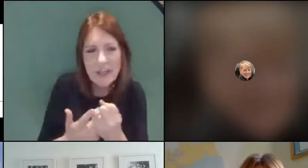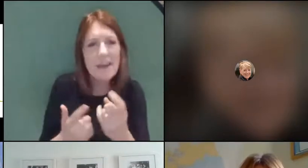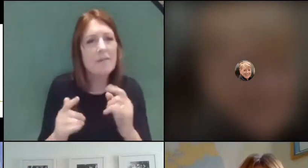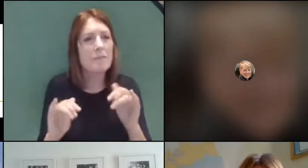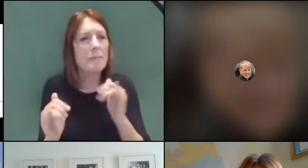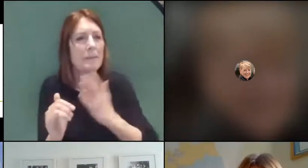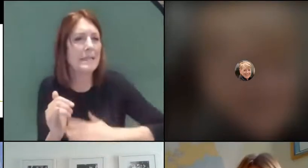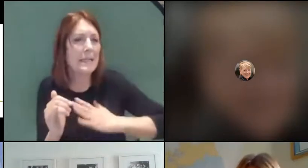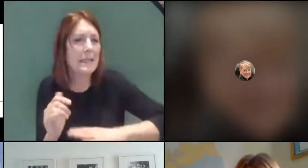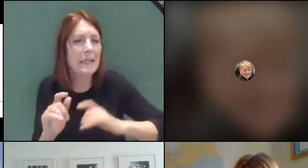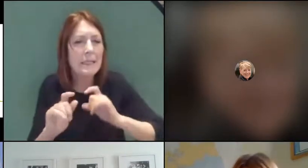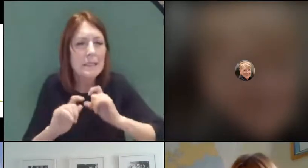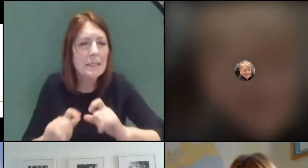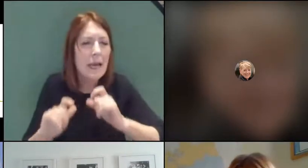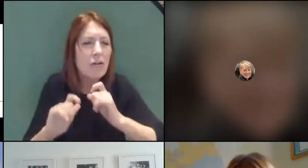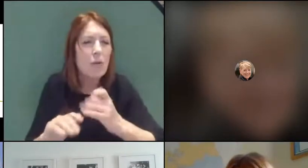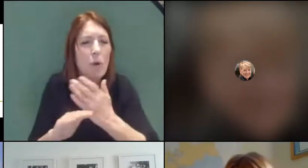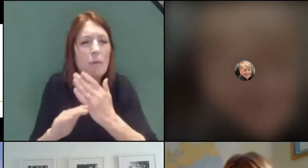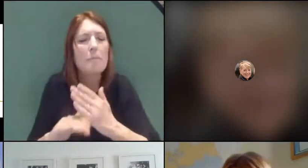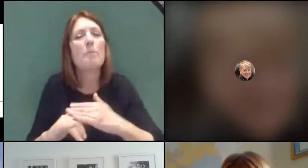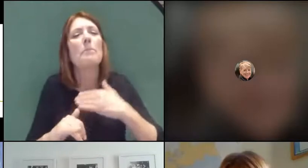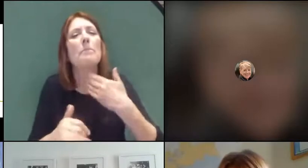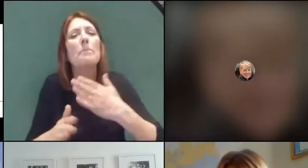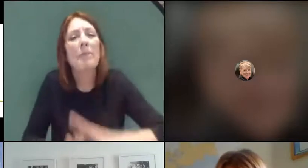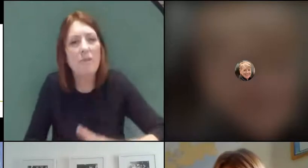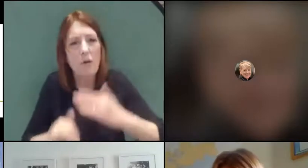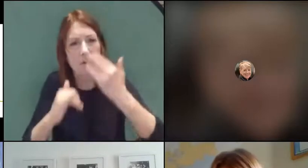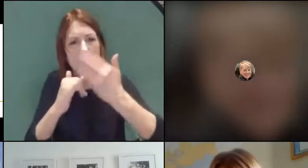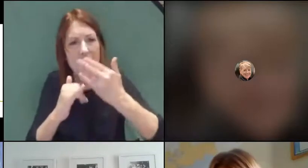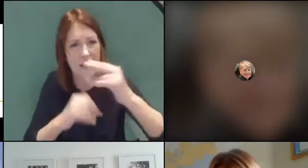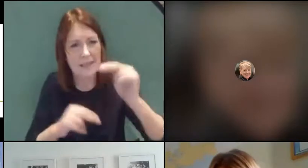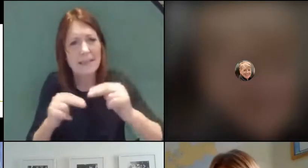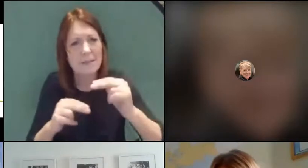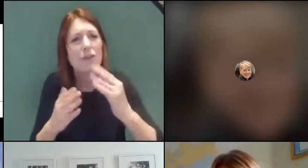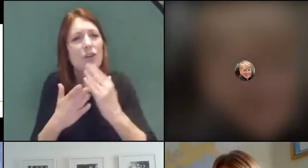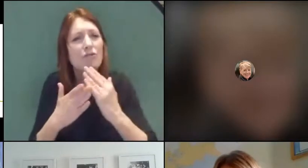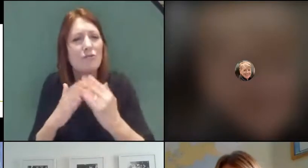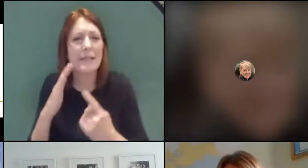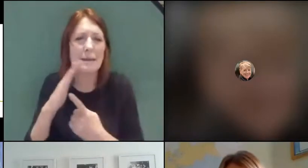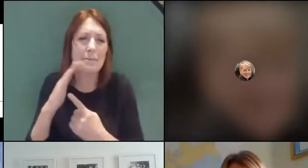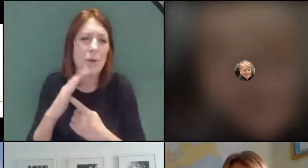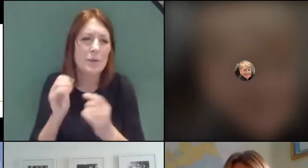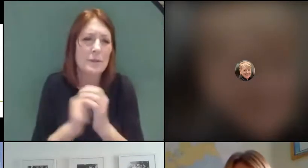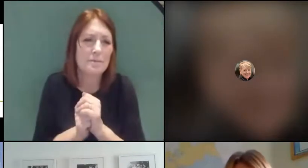to do before those final assessments are made. It's really important and I think actually it's